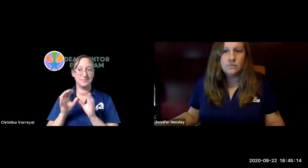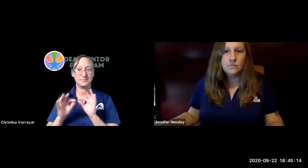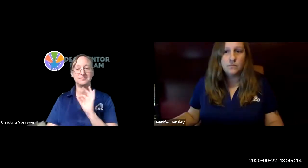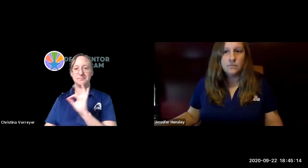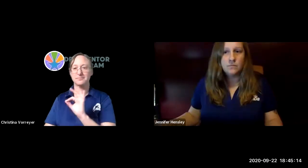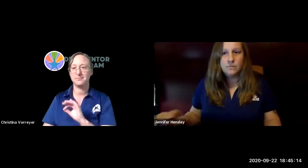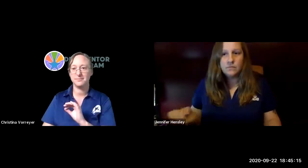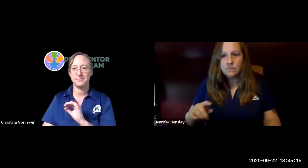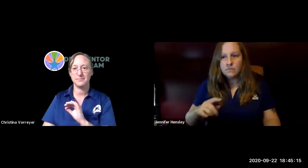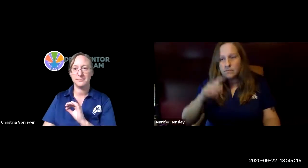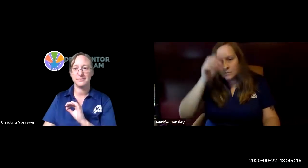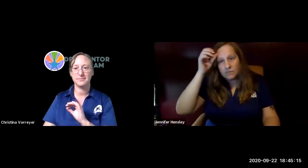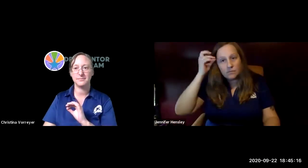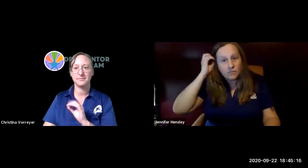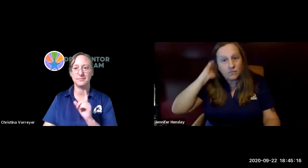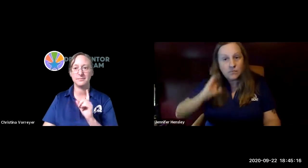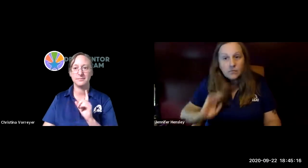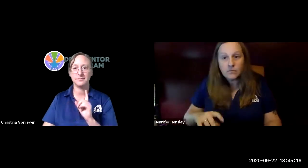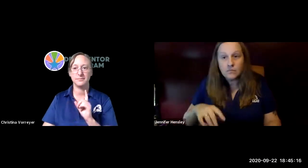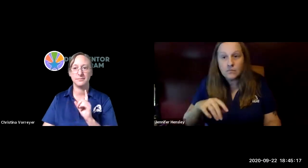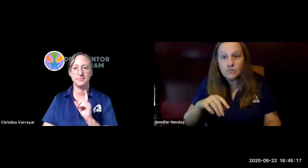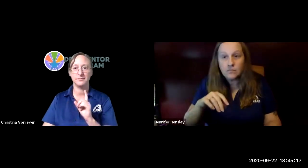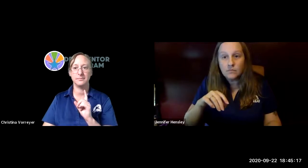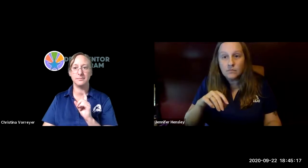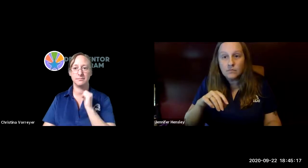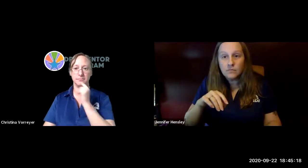to see if anyone else wants to answer that one